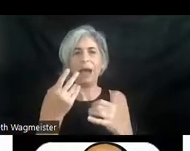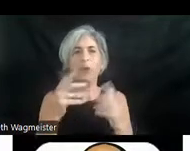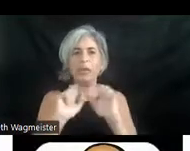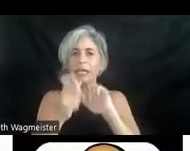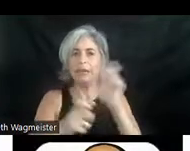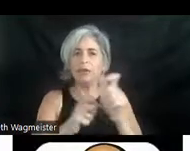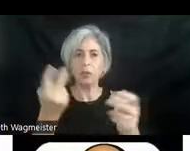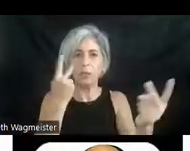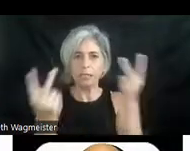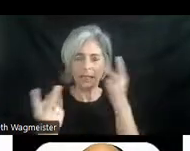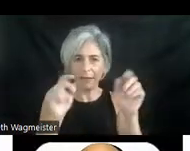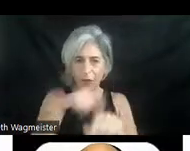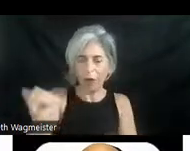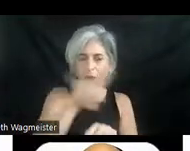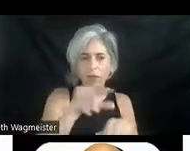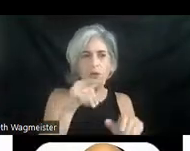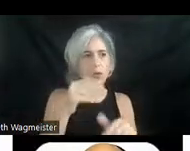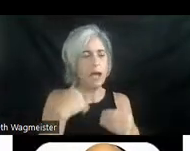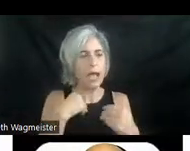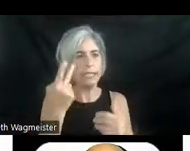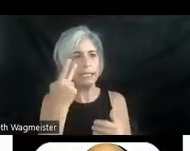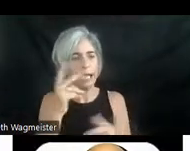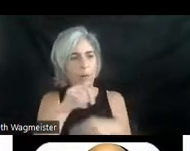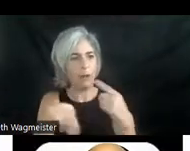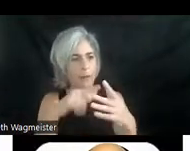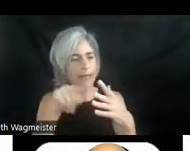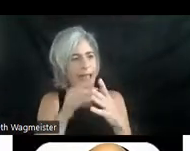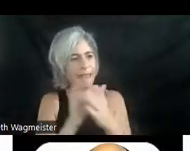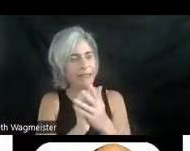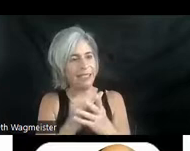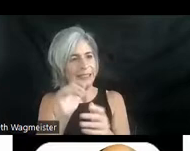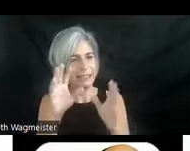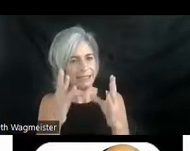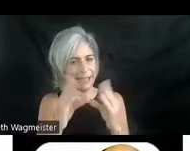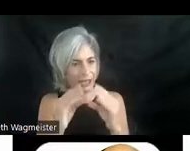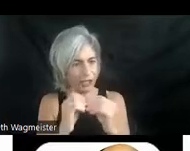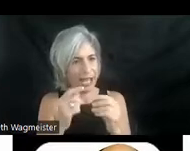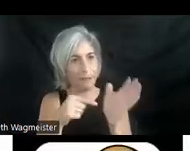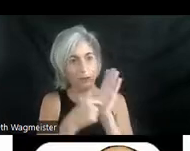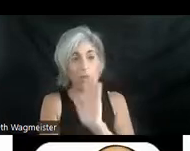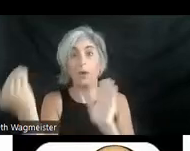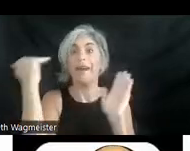of you who had sight when we began this session. I'm going to play this darn thing again. But